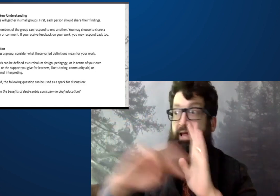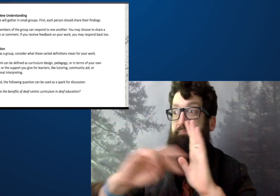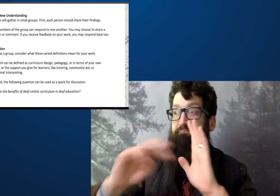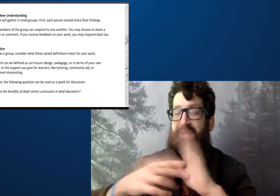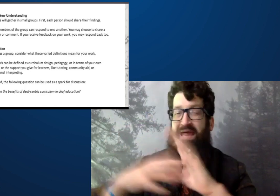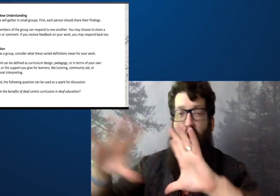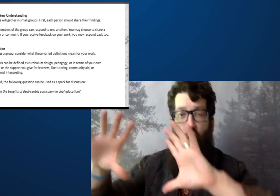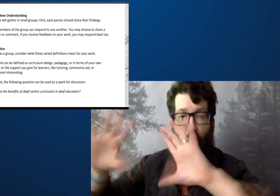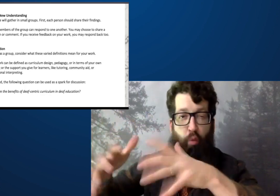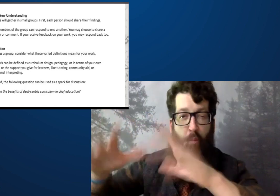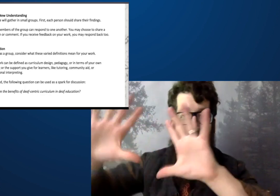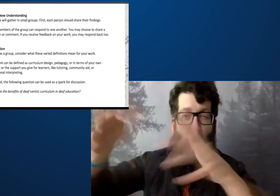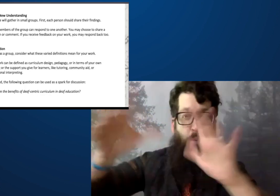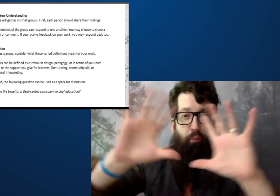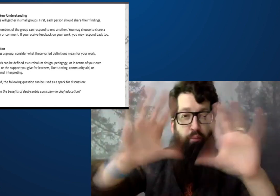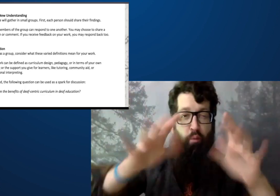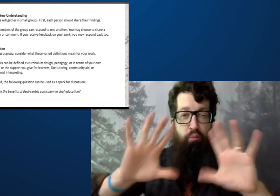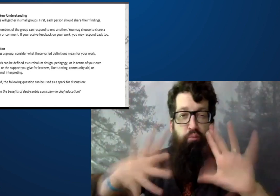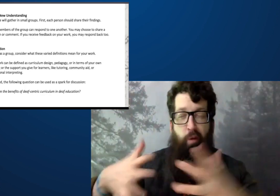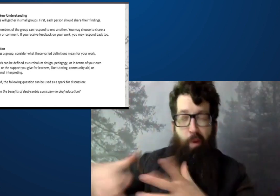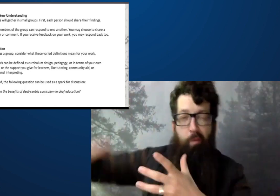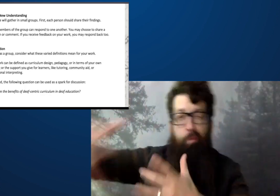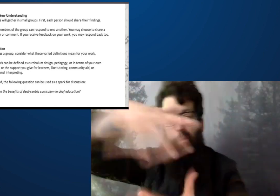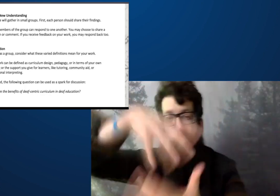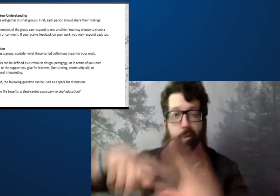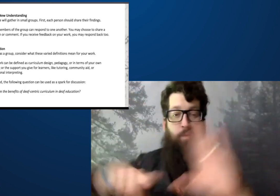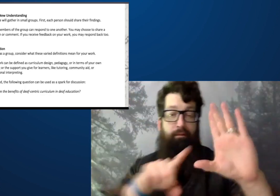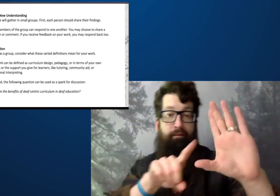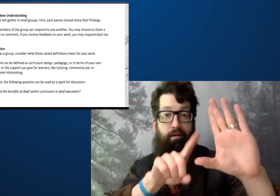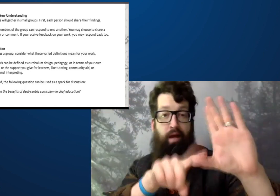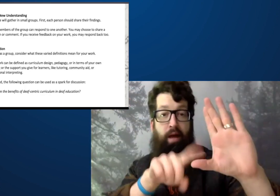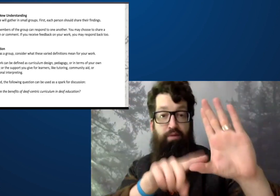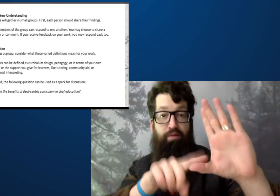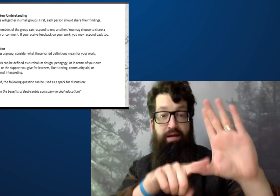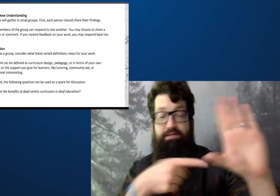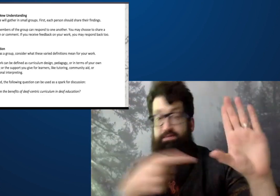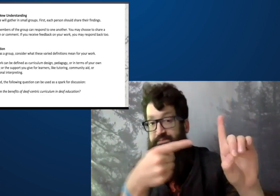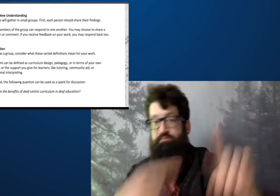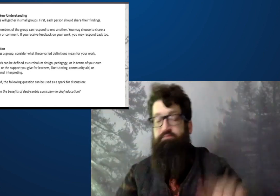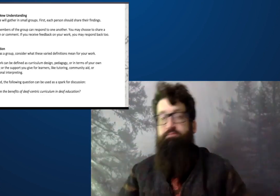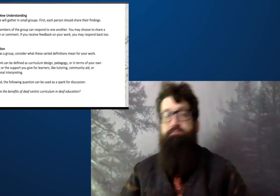this was in the Soviet era, so there was a lot of different groups